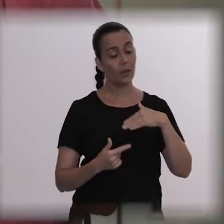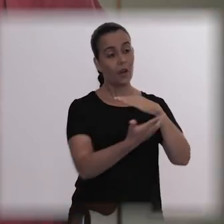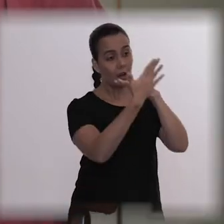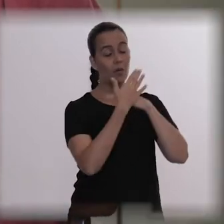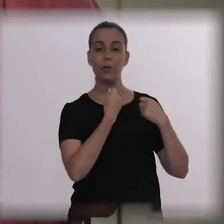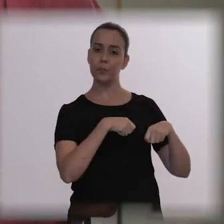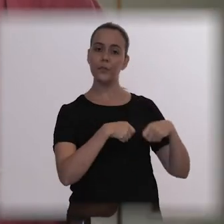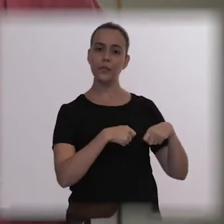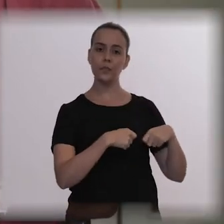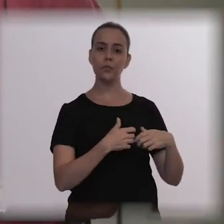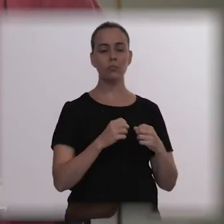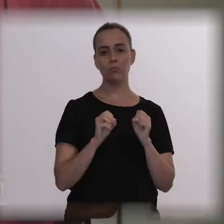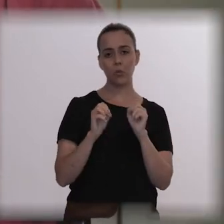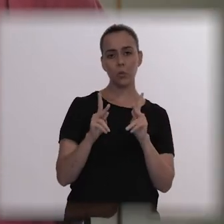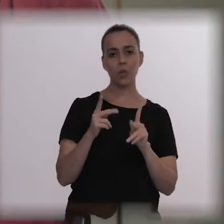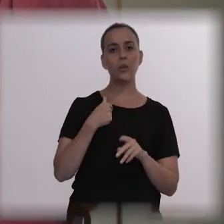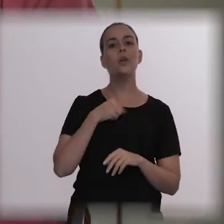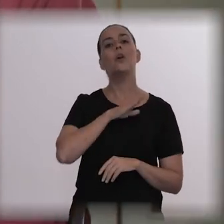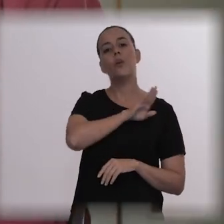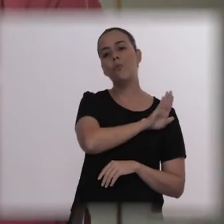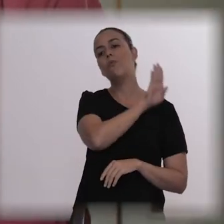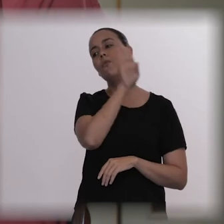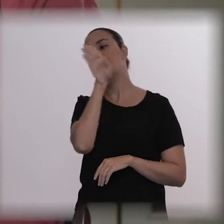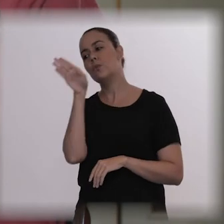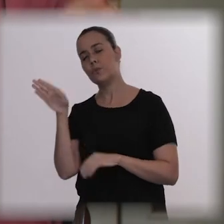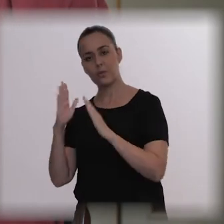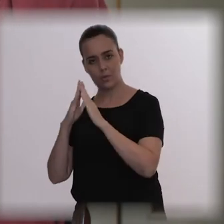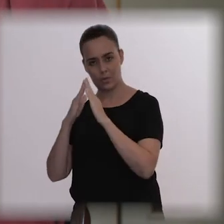Then I went to his house and there he was,